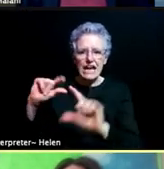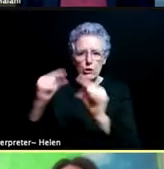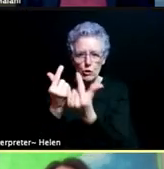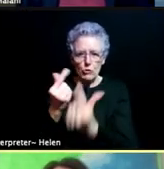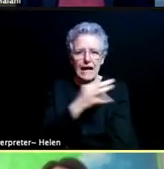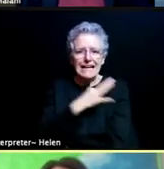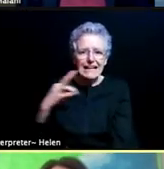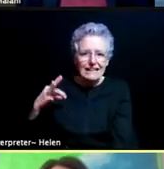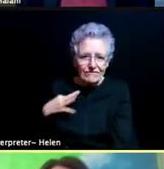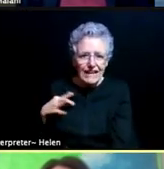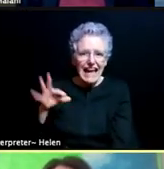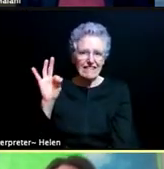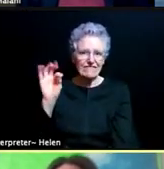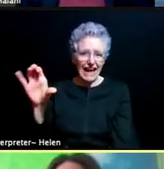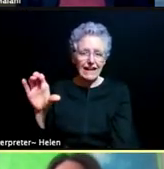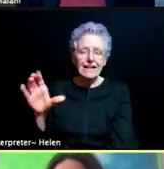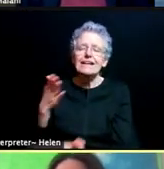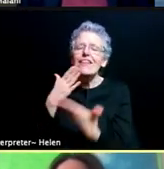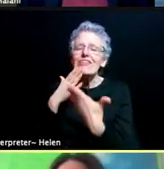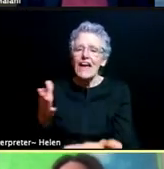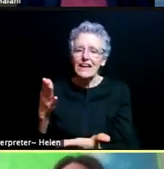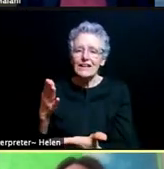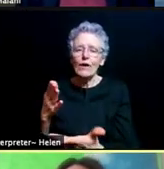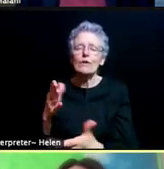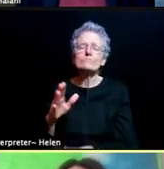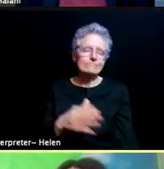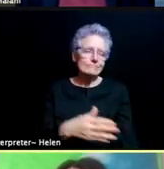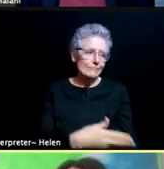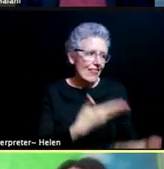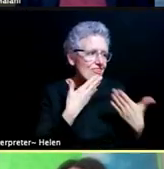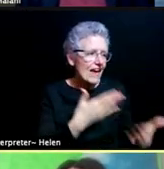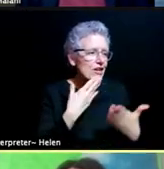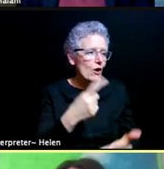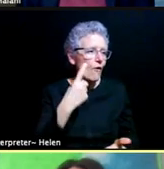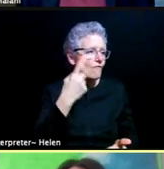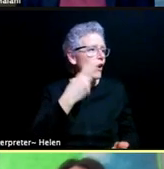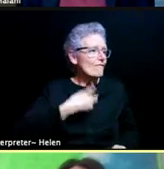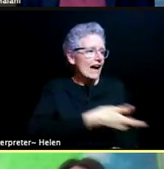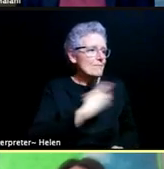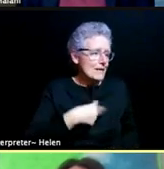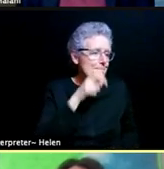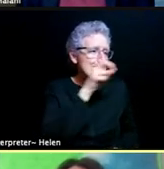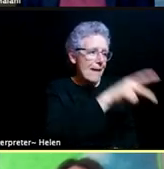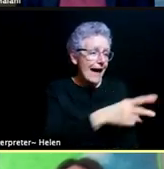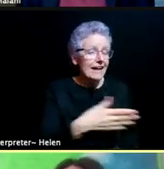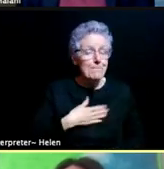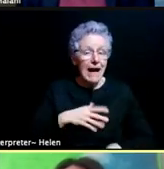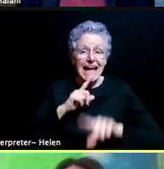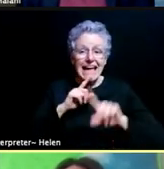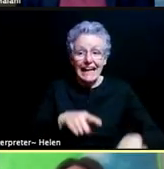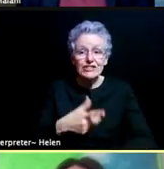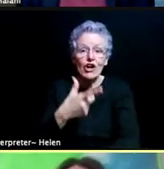And thanks for having me back, it's always fun to be here. My answer to that as it's vaccine supply dependent